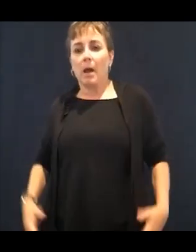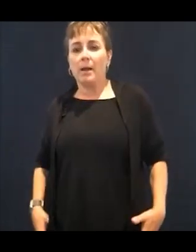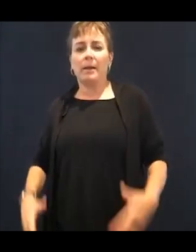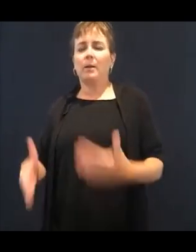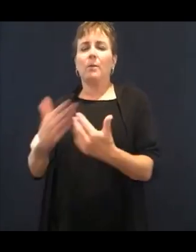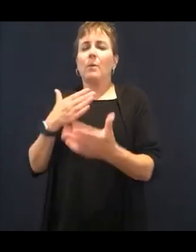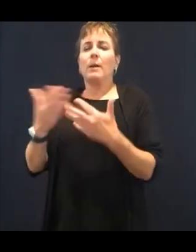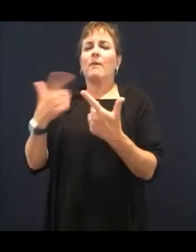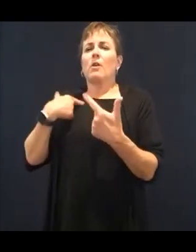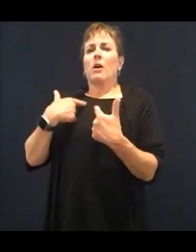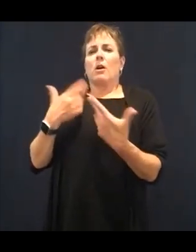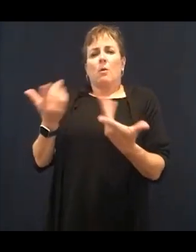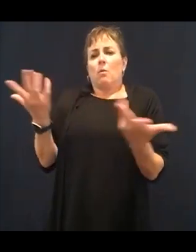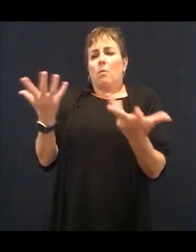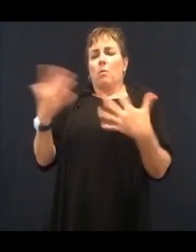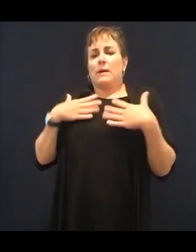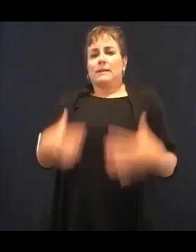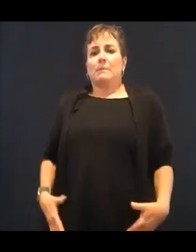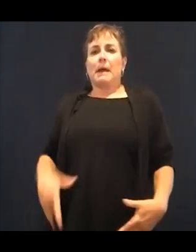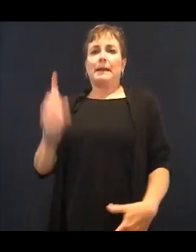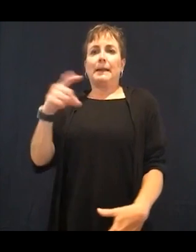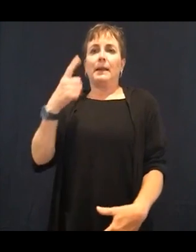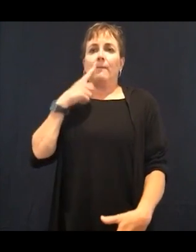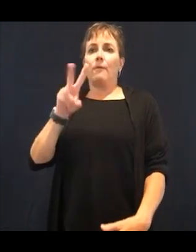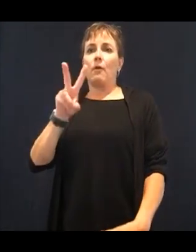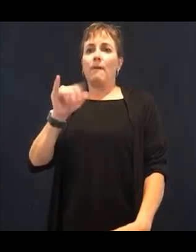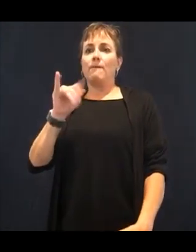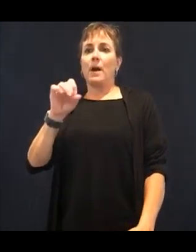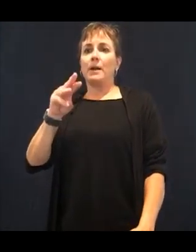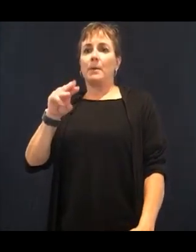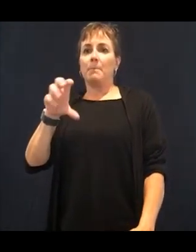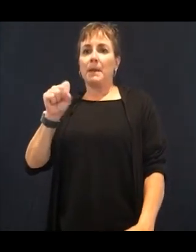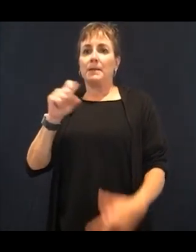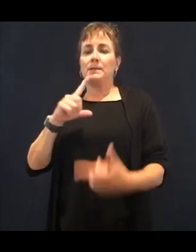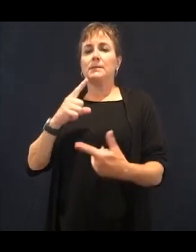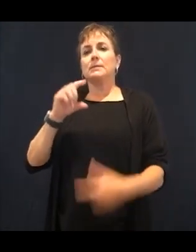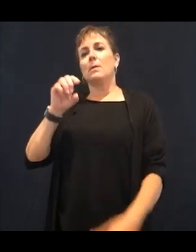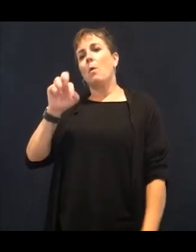that information that I possibly can in the 10 Keys to